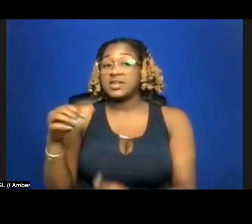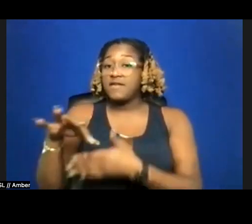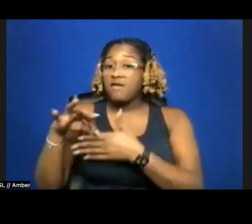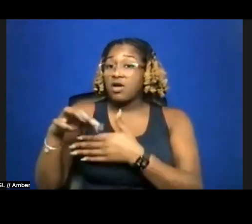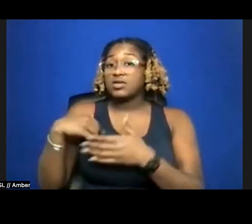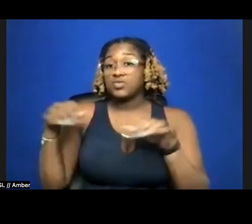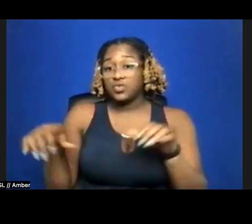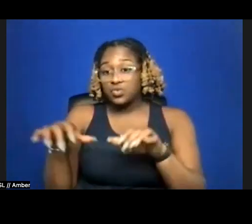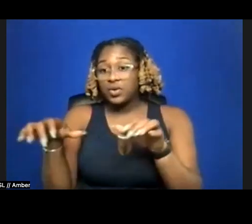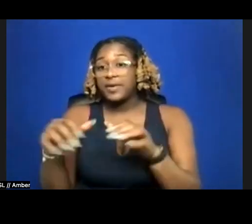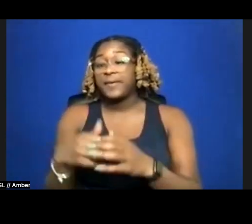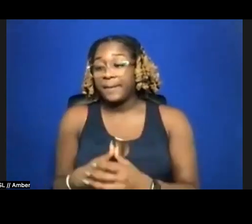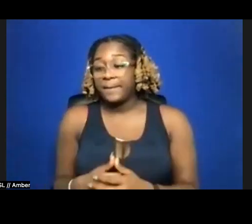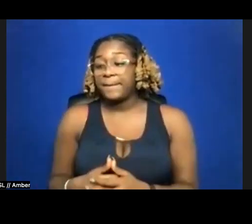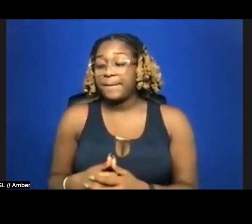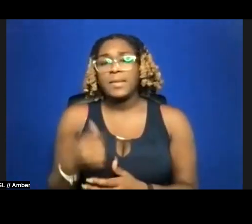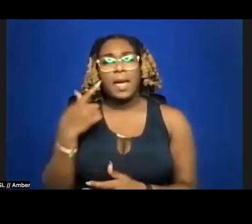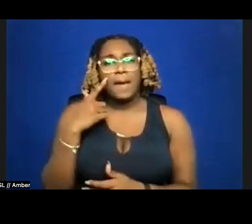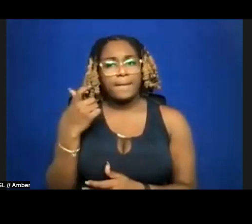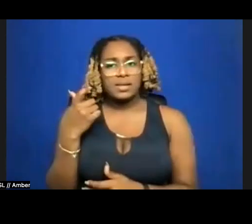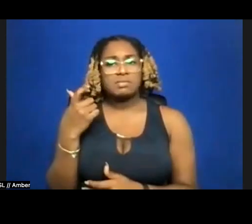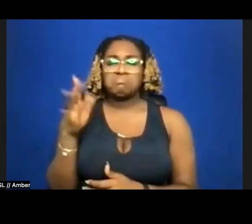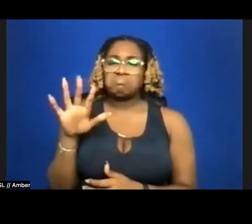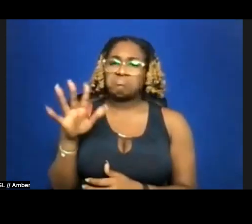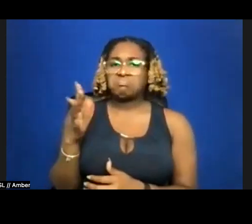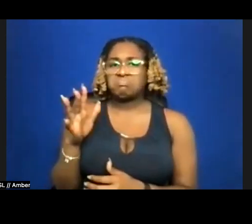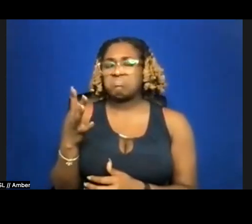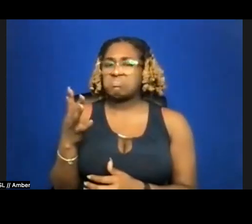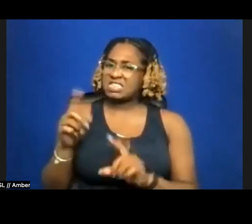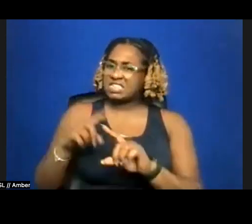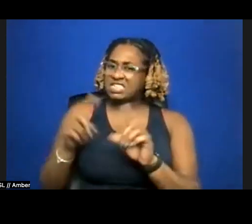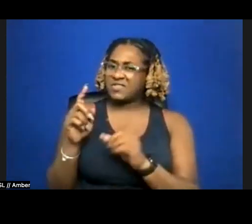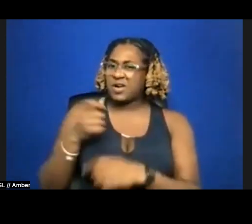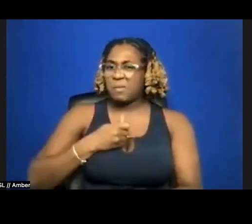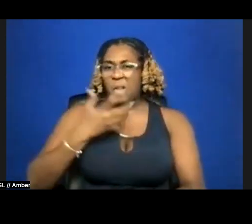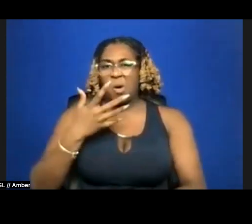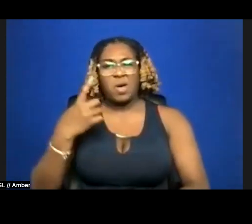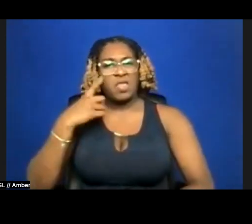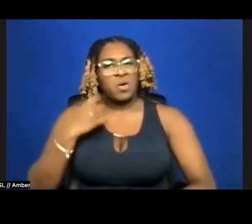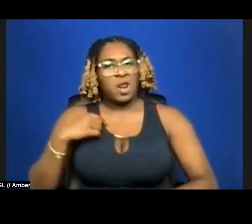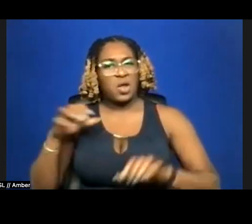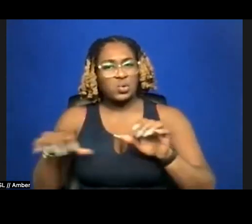and because it's a kind of funky poem, I thought what I'd actually do is I drop a link to it in